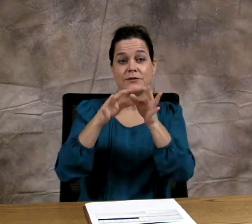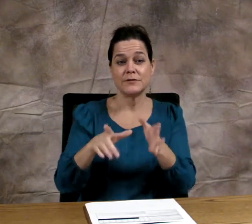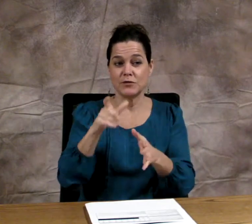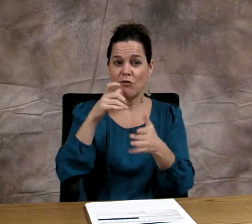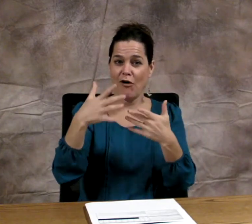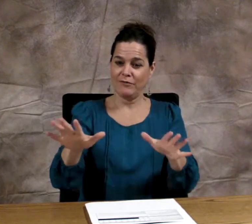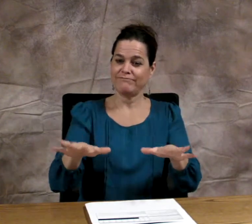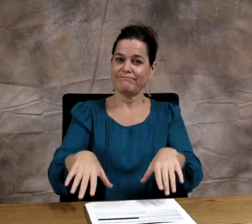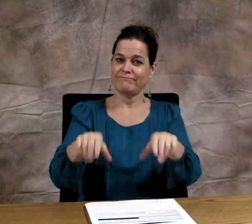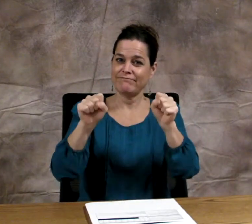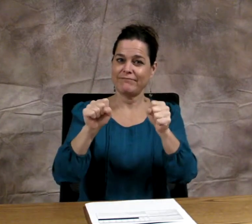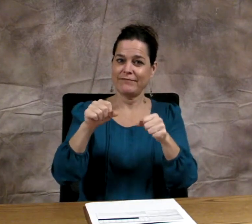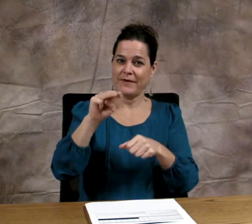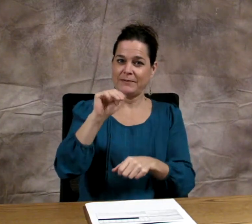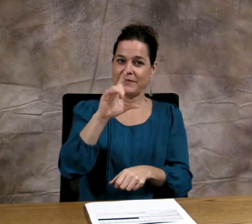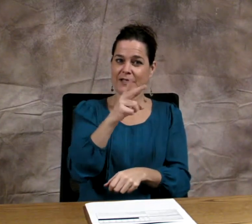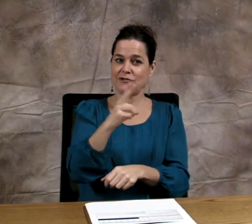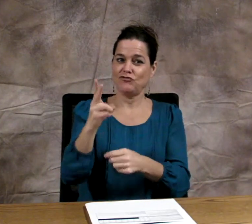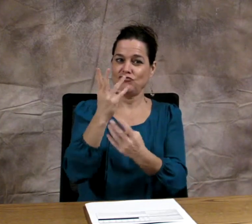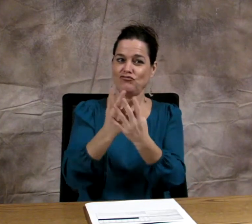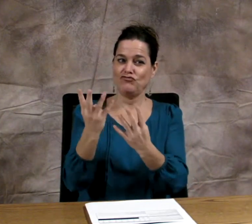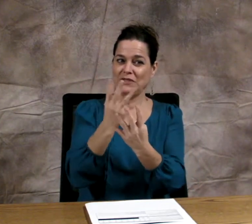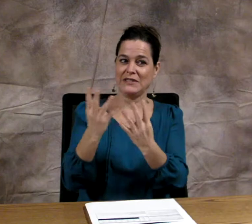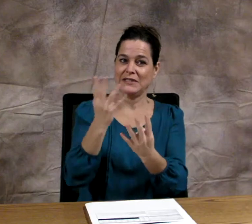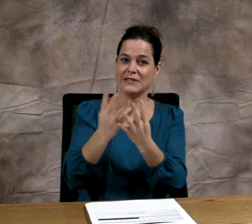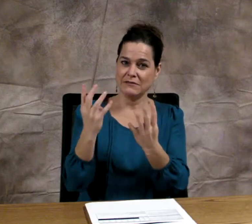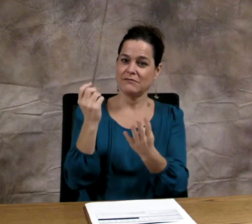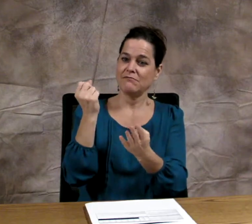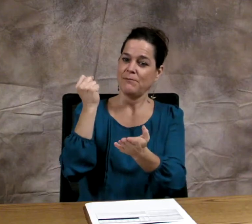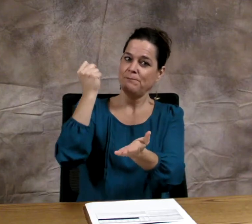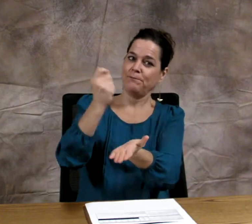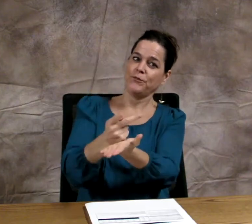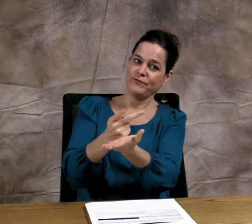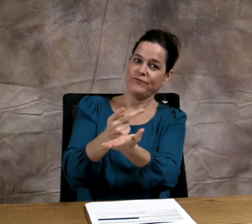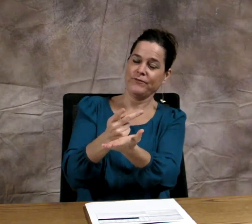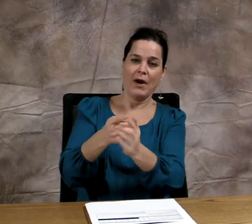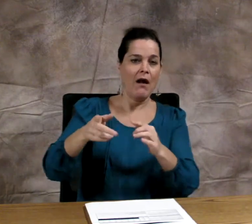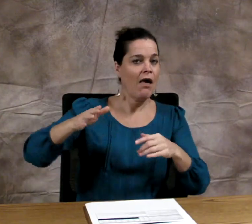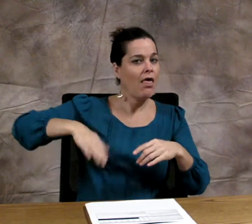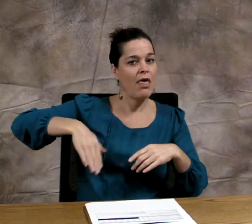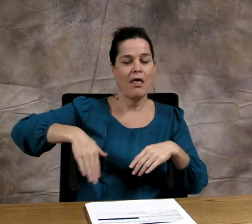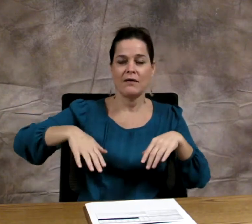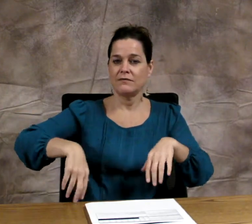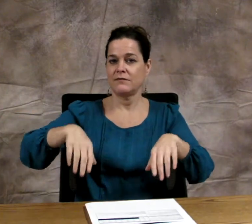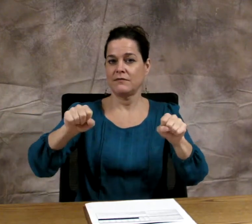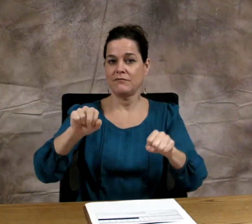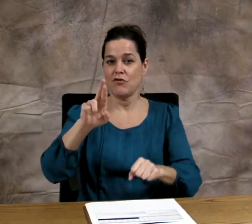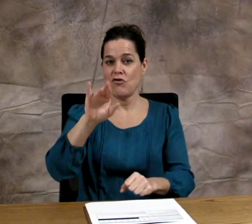The fourth row recognizes those interpreters who have passed screening and are MCDHH approved